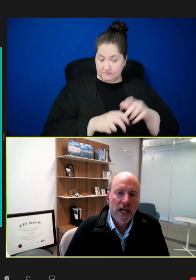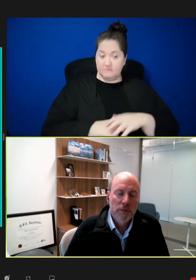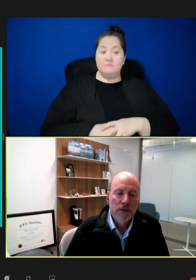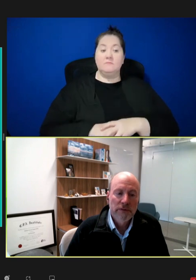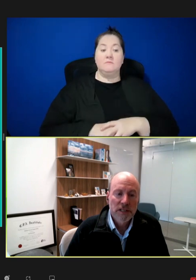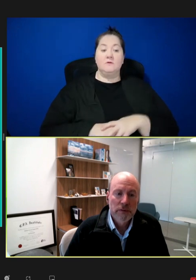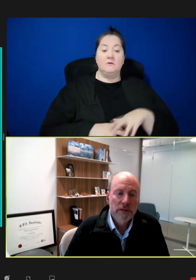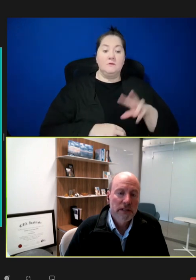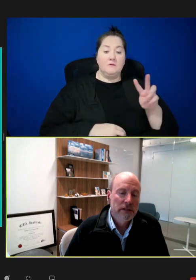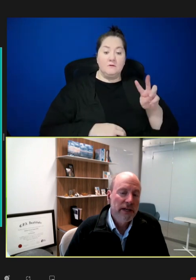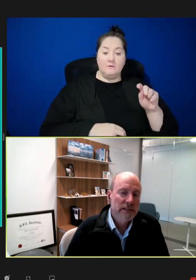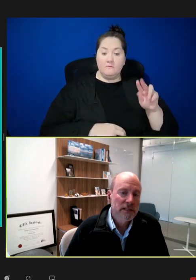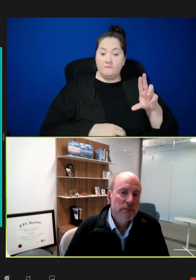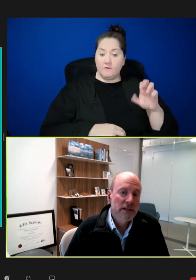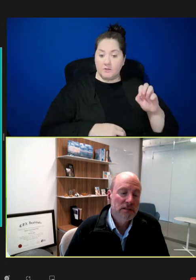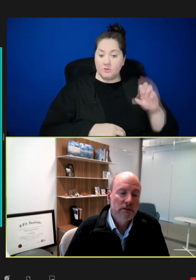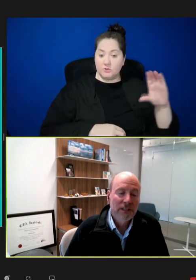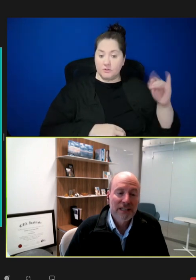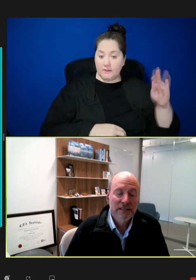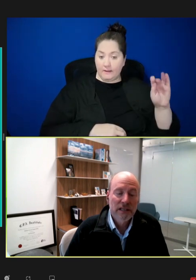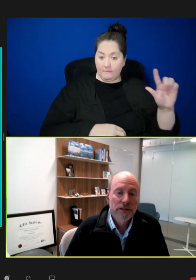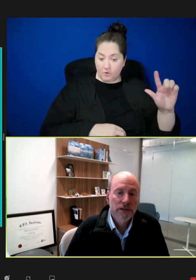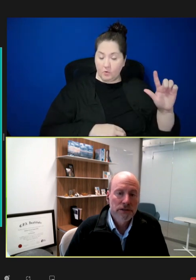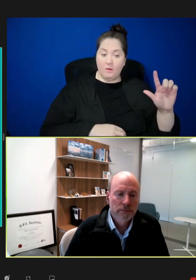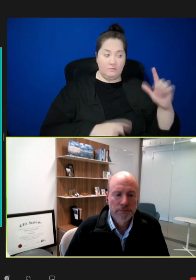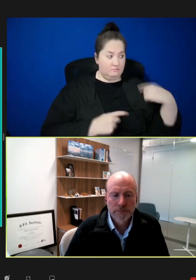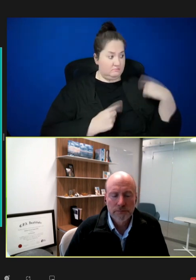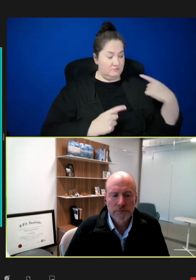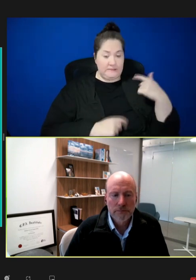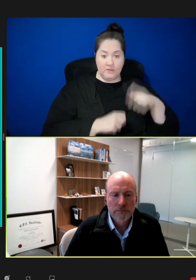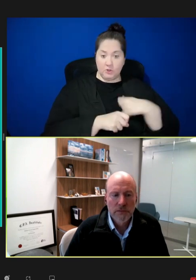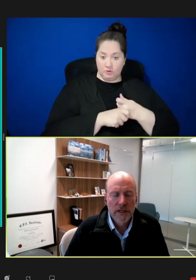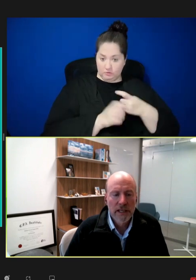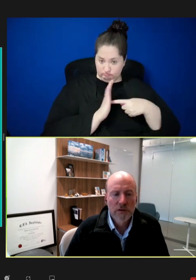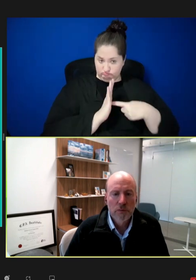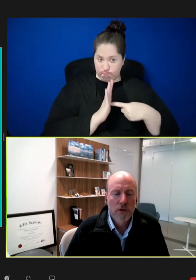capital investment in the vaccine space over the last 10 years. In the report,